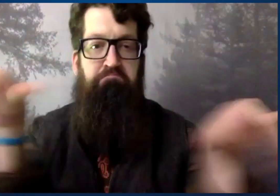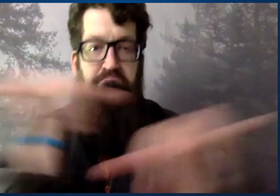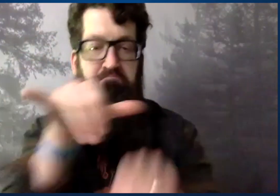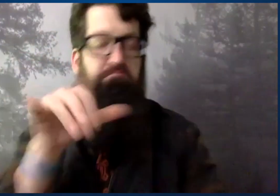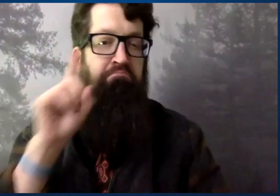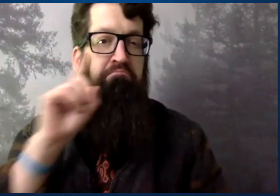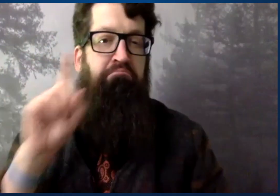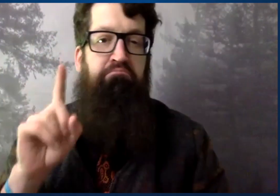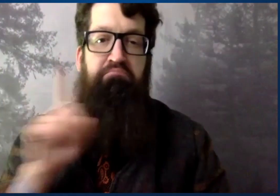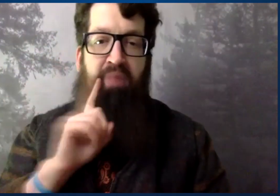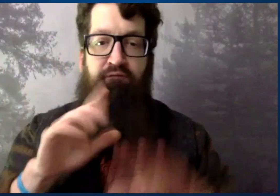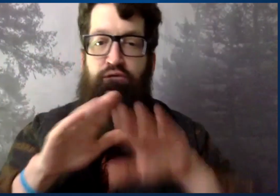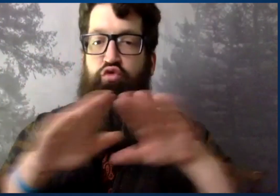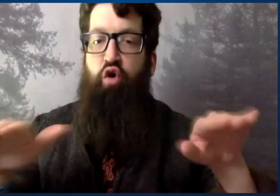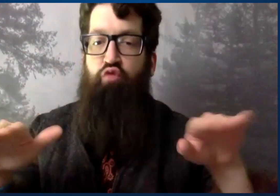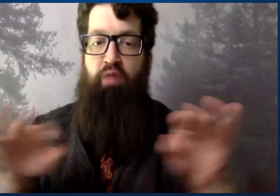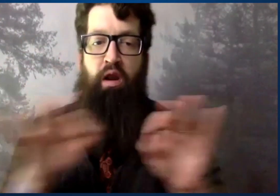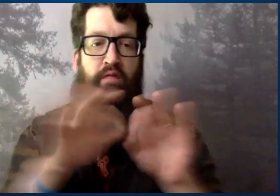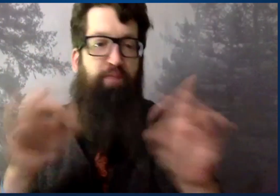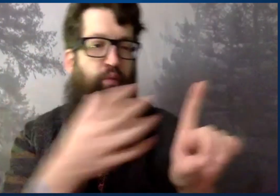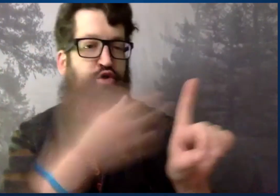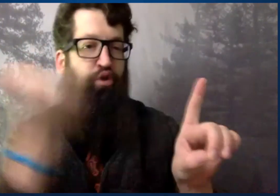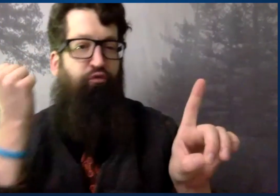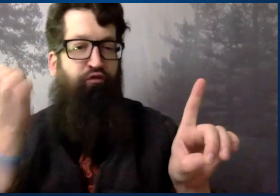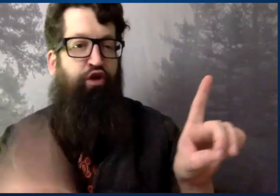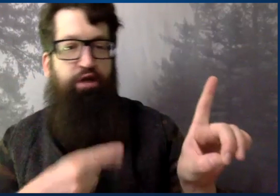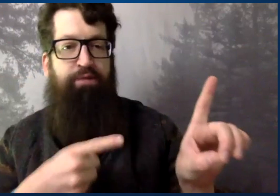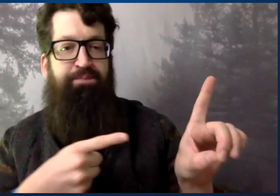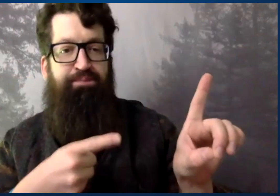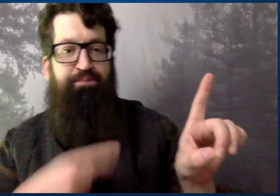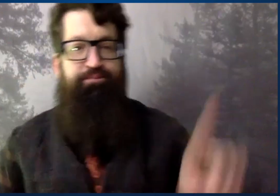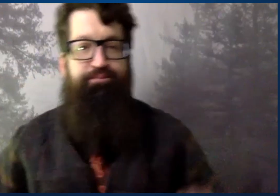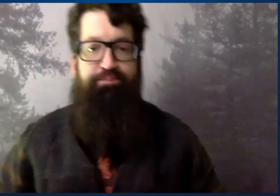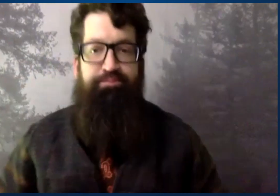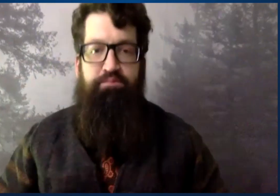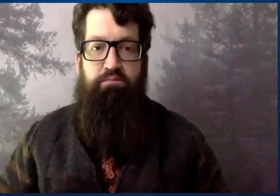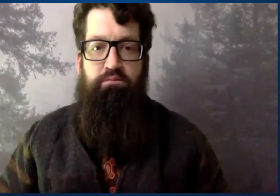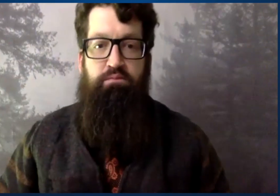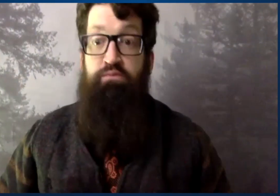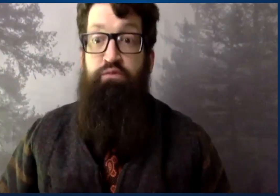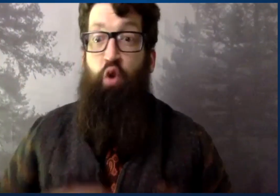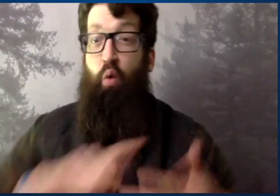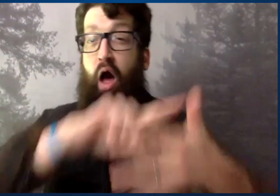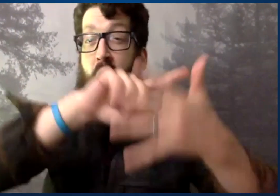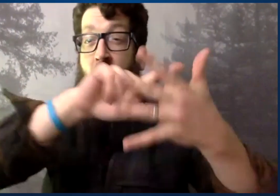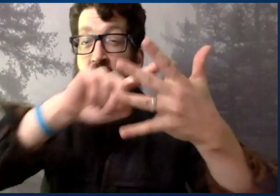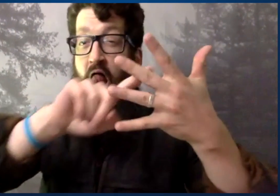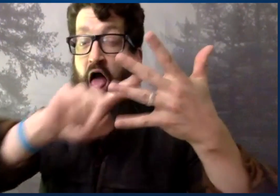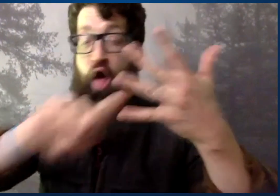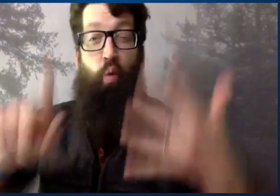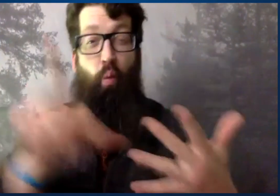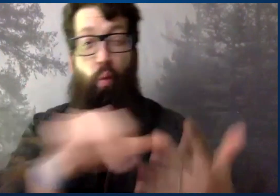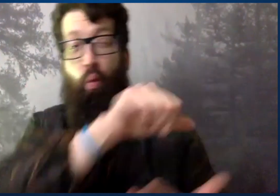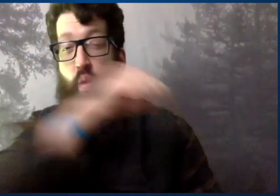So I see that as a metaphorical comparison for children who are language deprived.